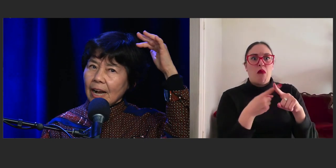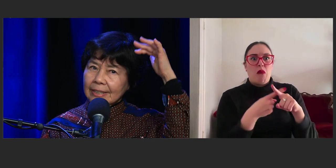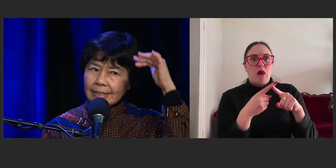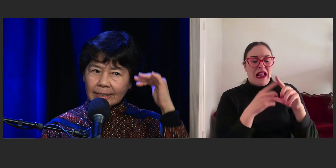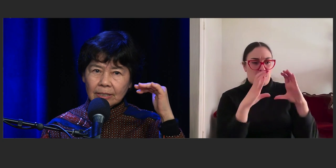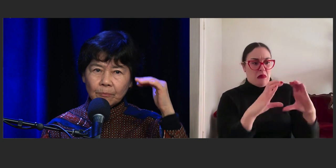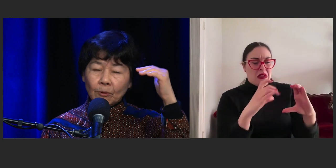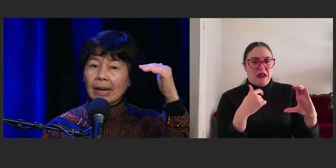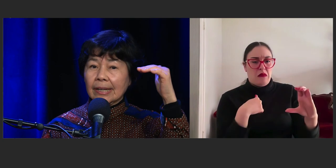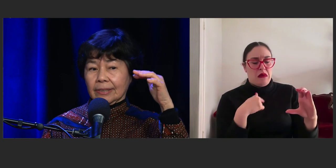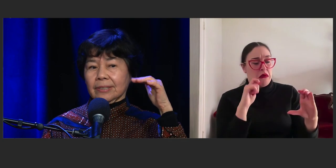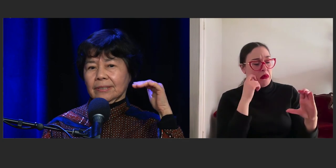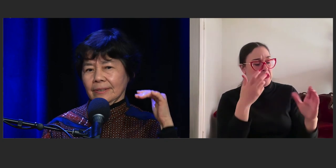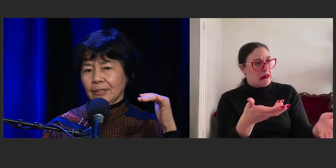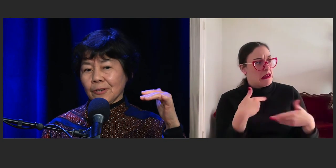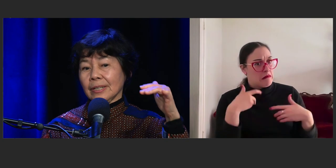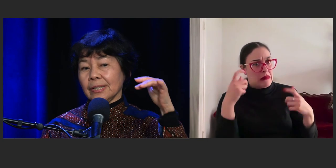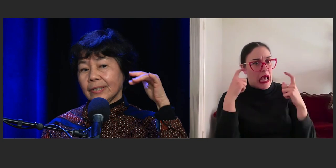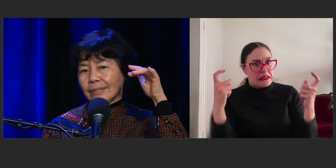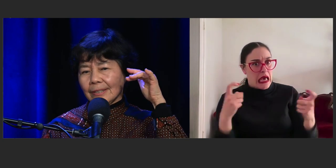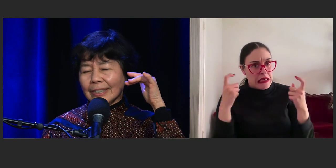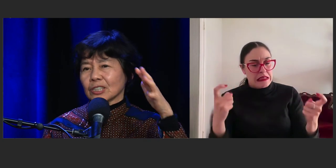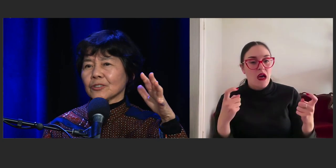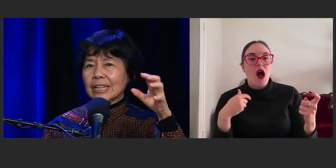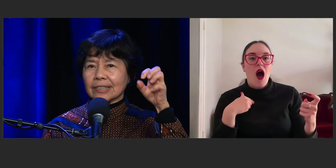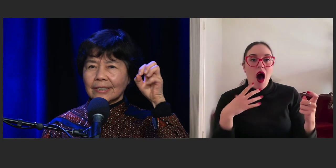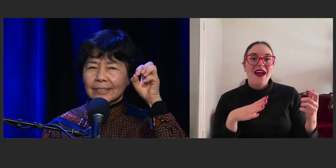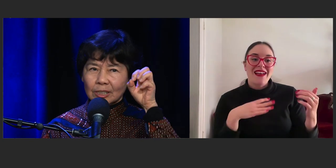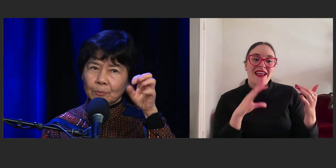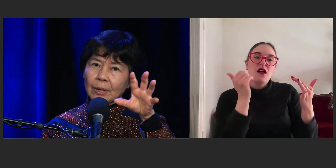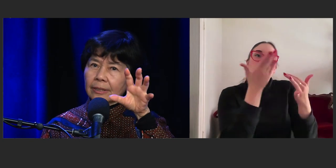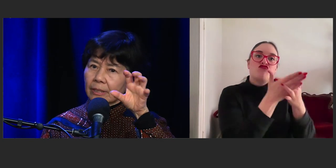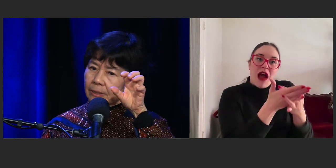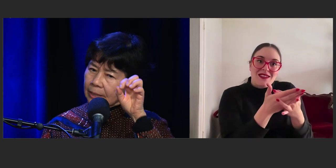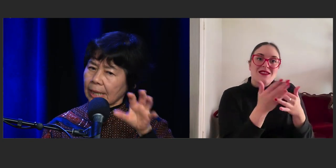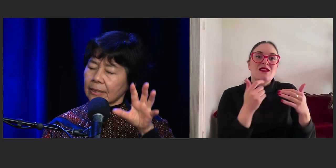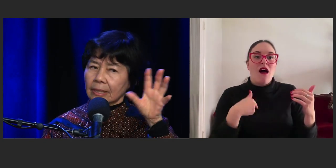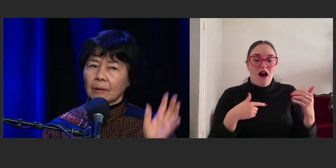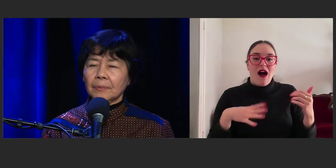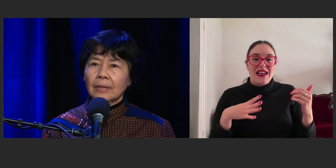I needed breaks, I needed illustrations to break the text up.